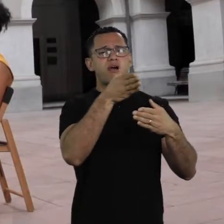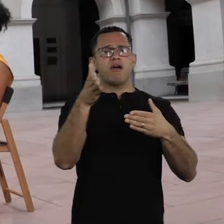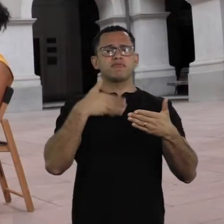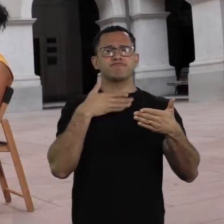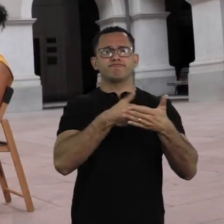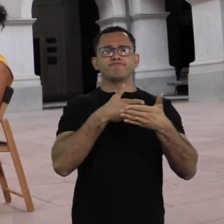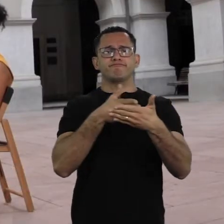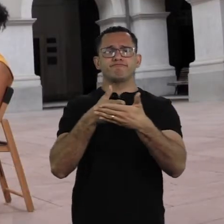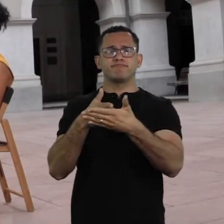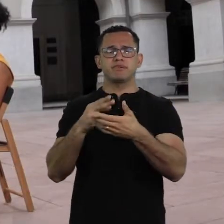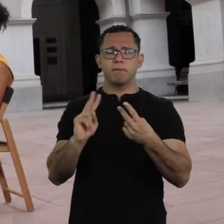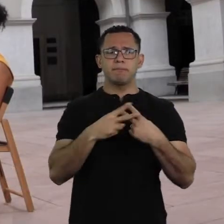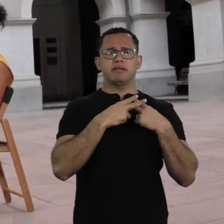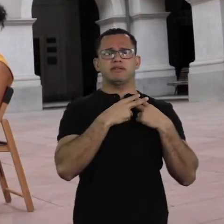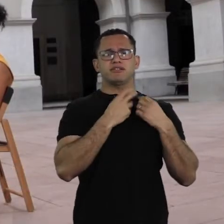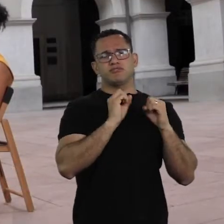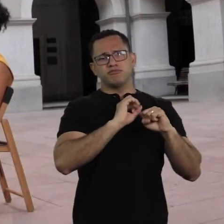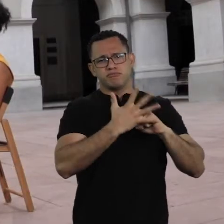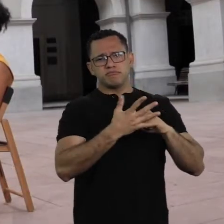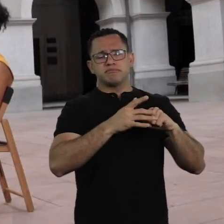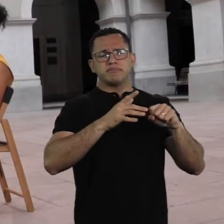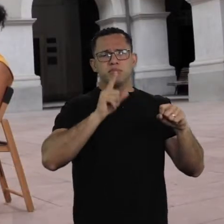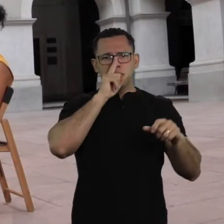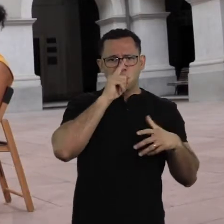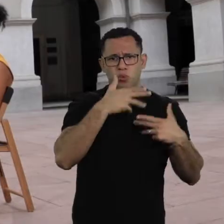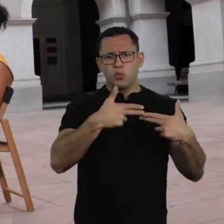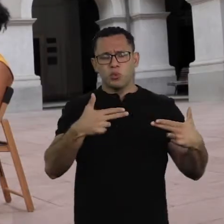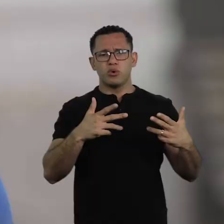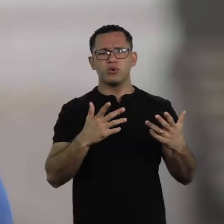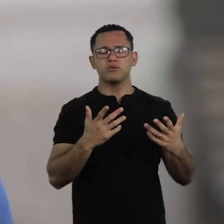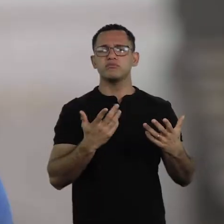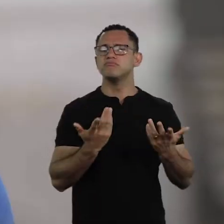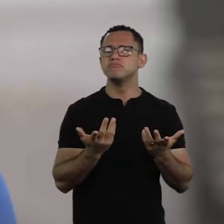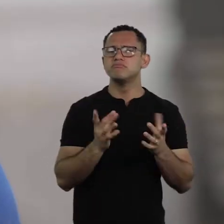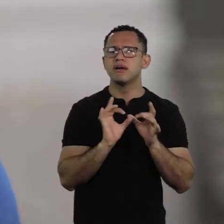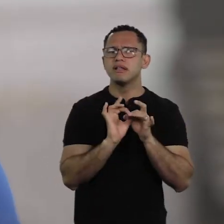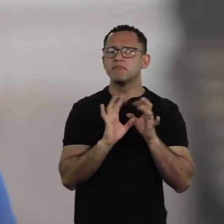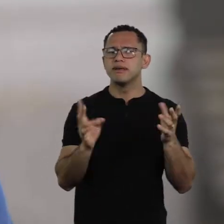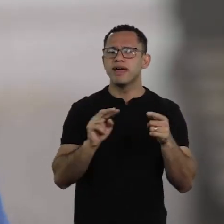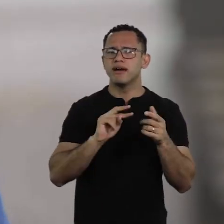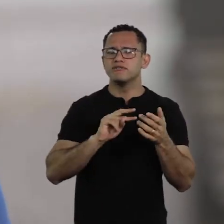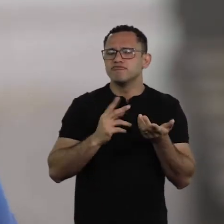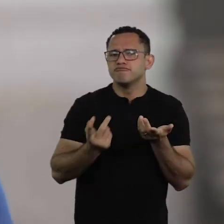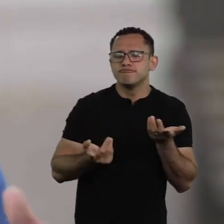this aspect, I mean: what freedom? Freedom for whom?